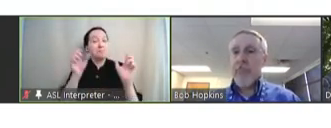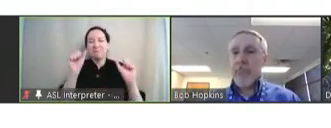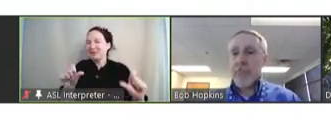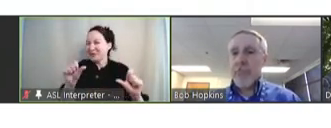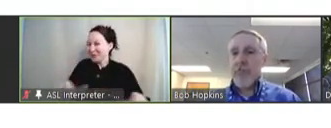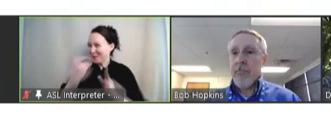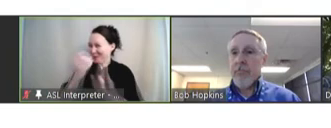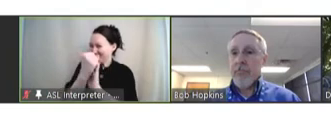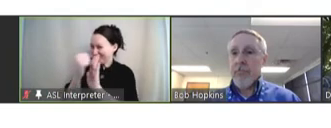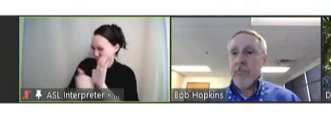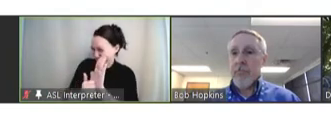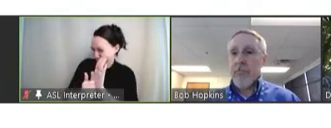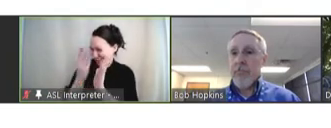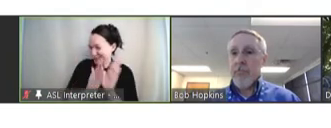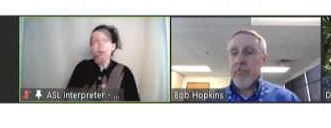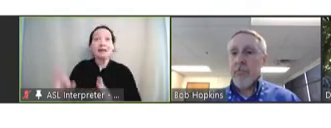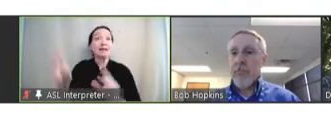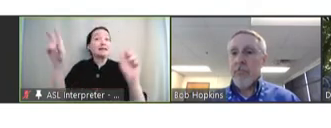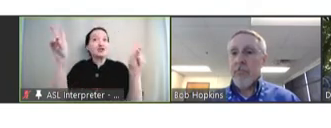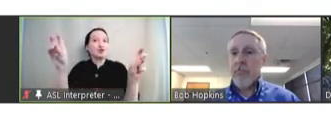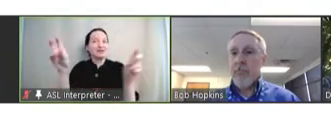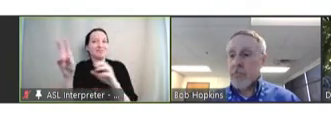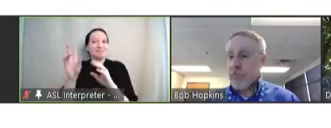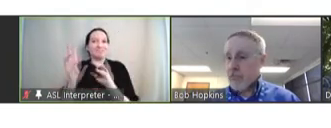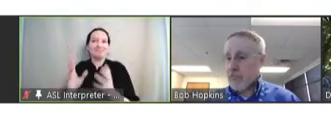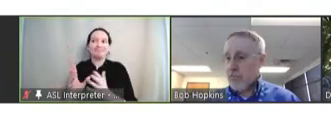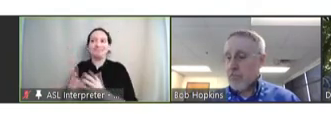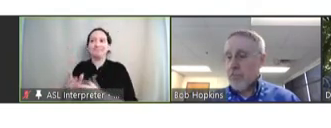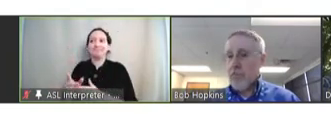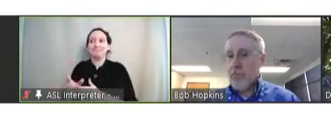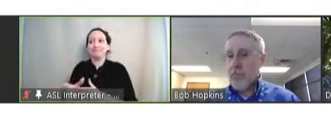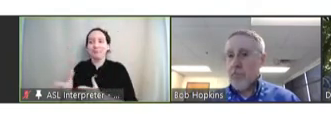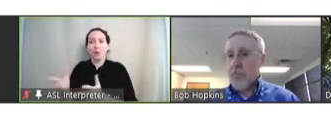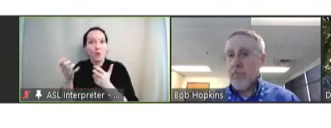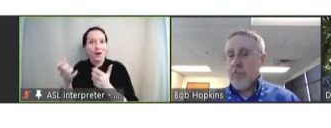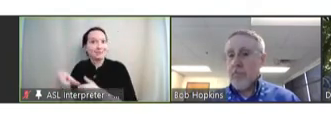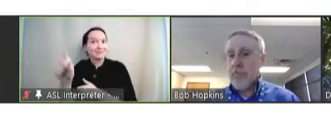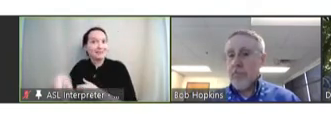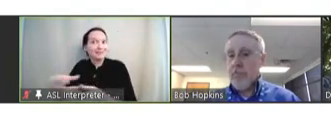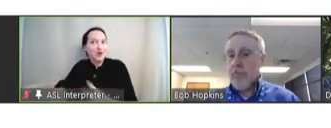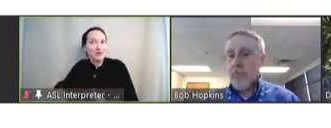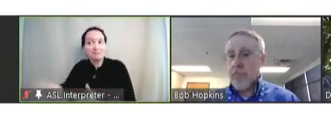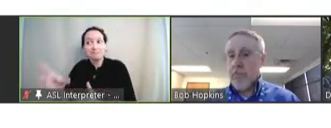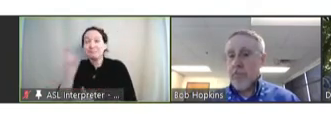of issues that are ones that need solving as we look into the near future. I -- I'm